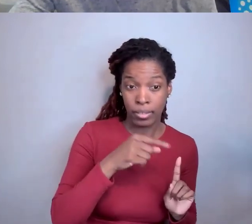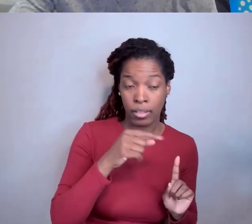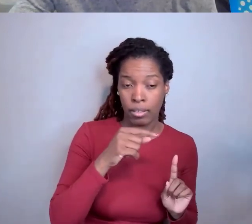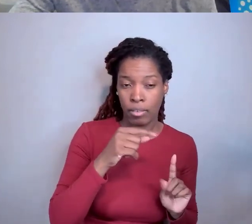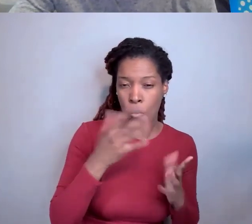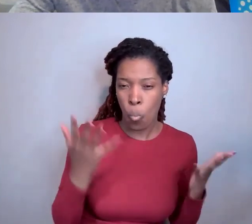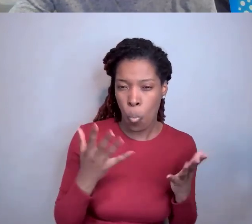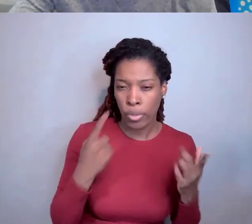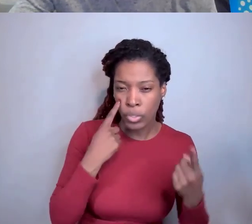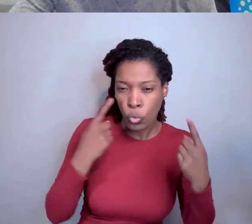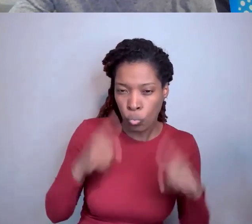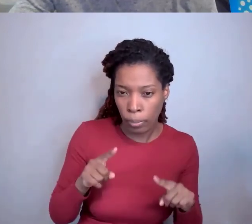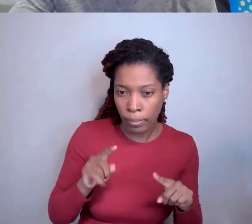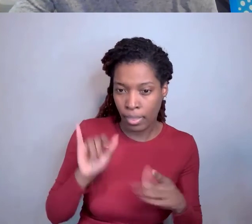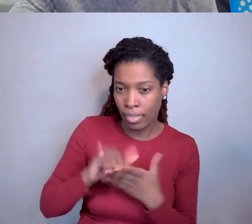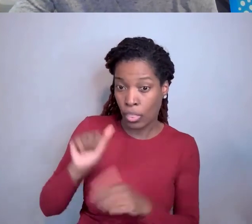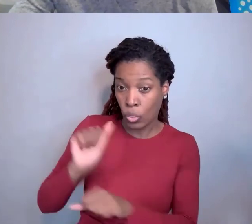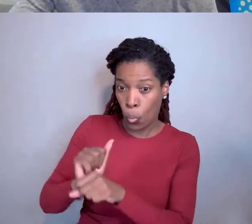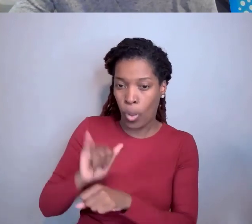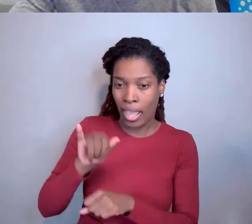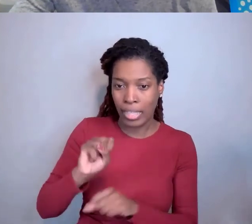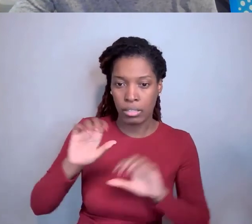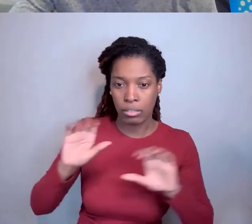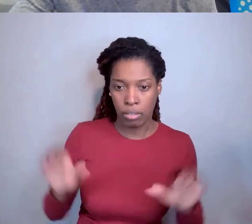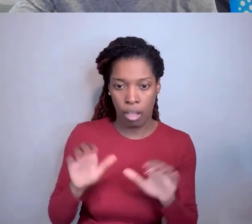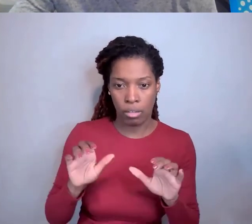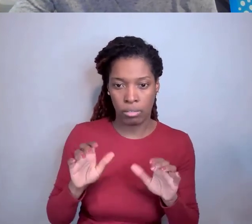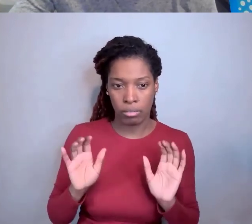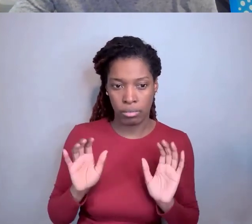That's the easiest way to figure out what your obligations are.